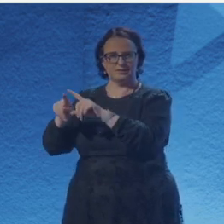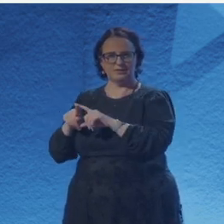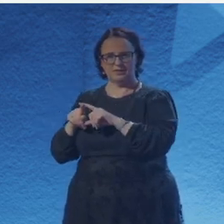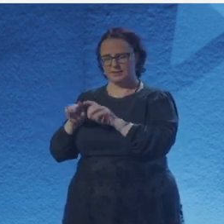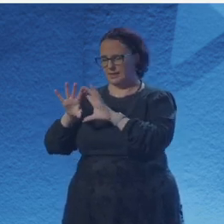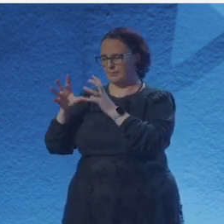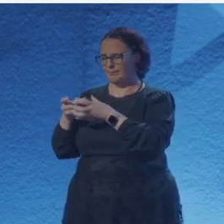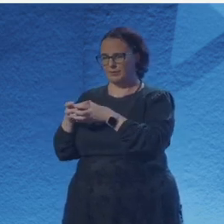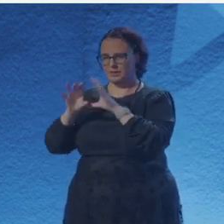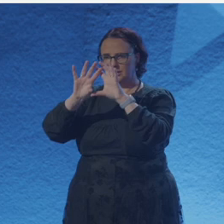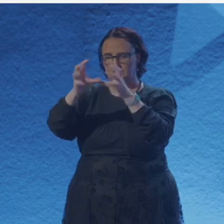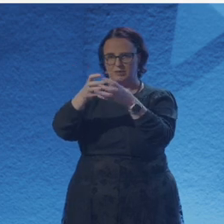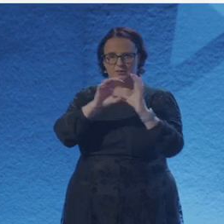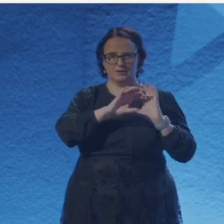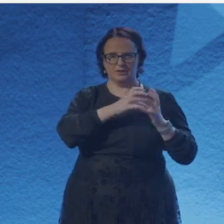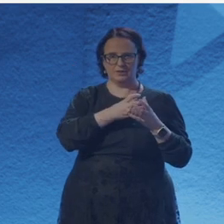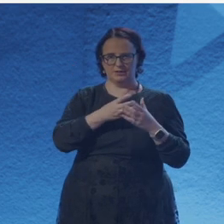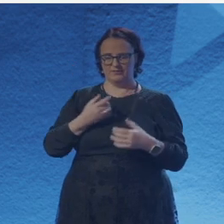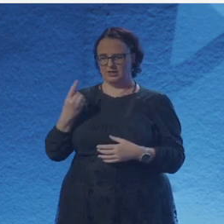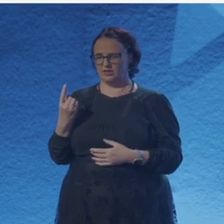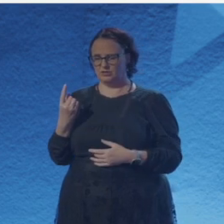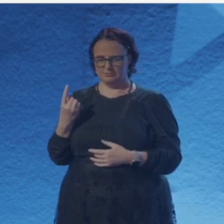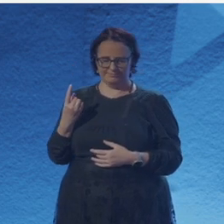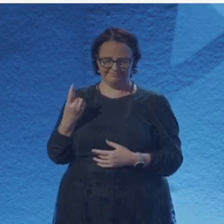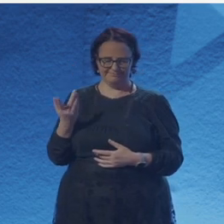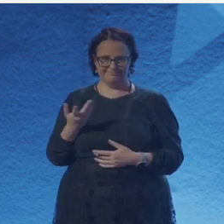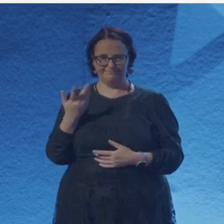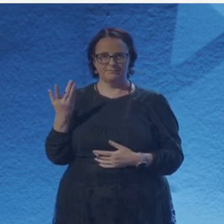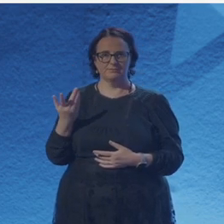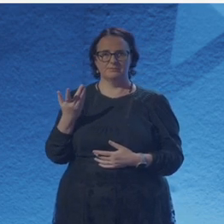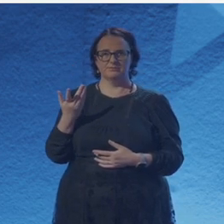it's like all these different bubbles with their own like set of rules.